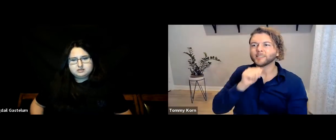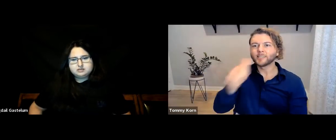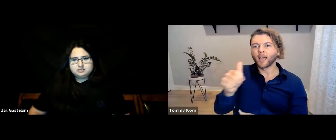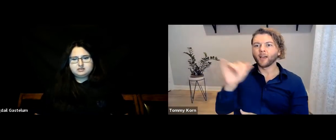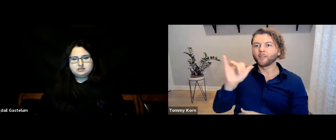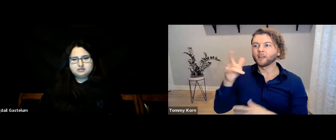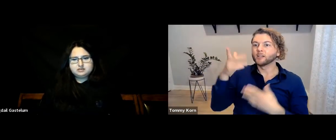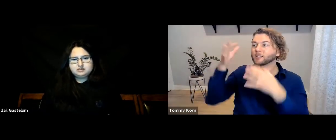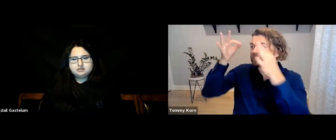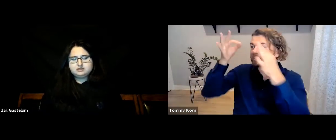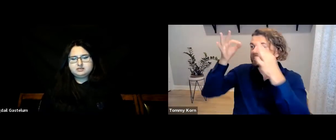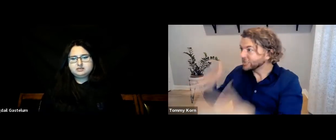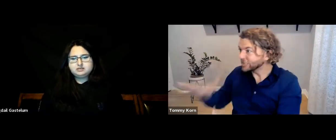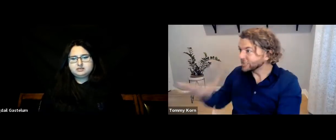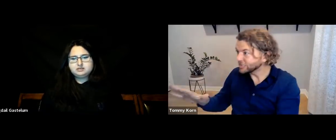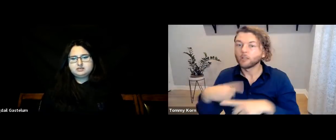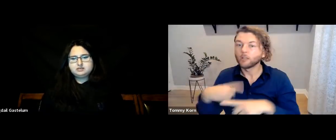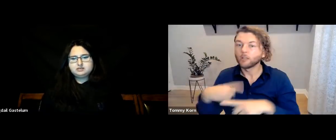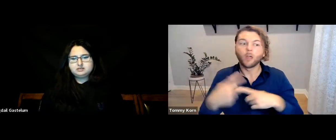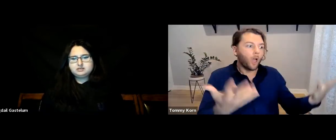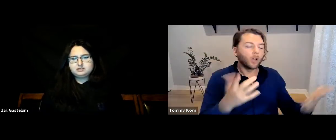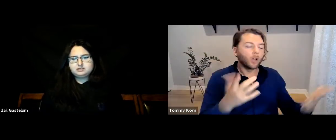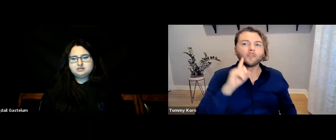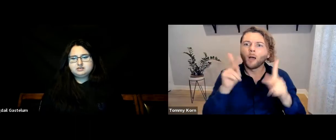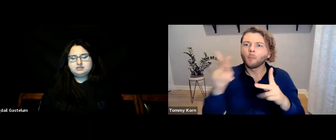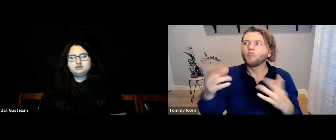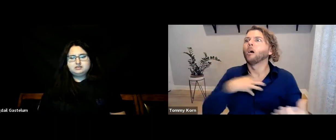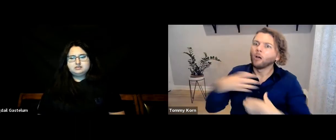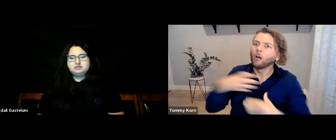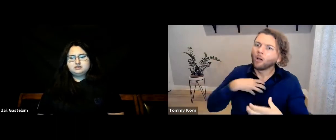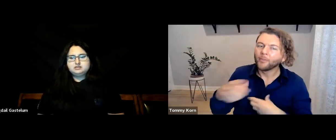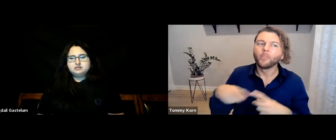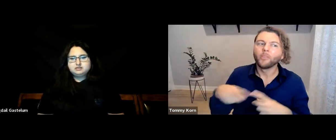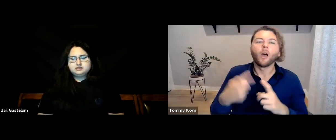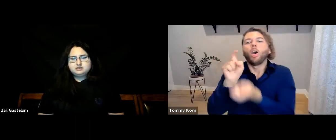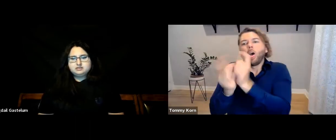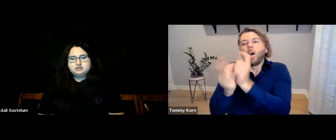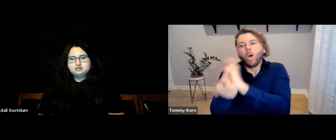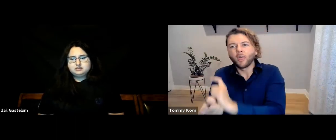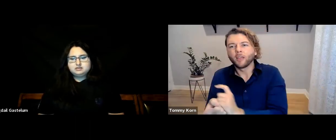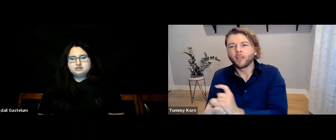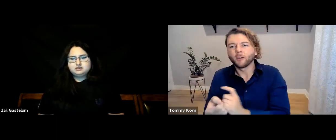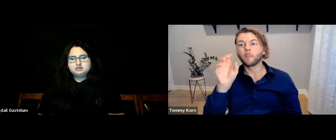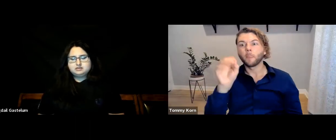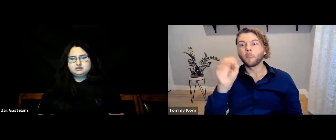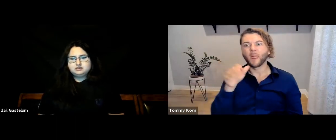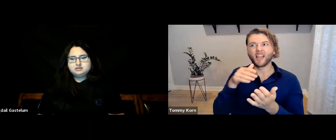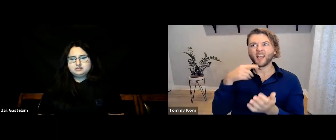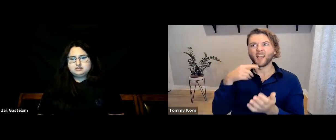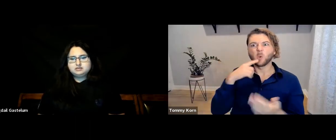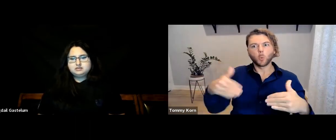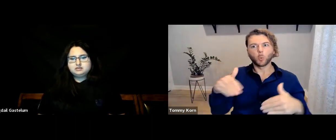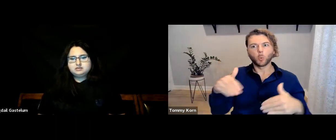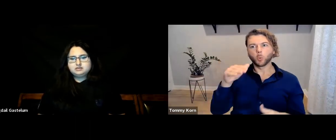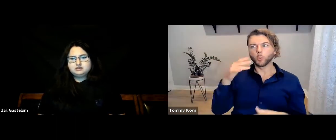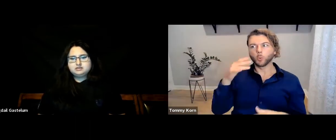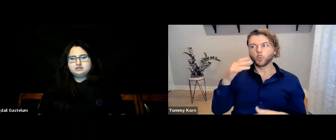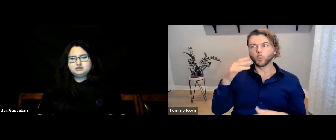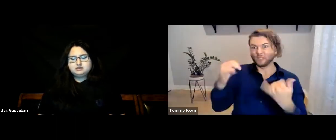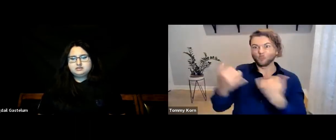Instead, they make a decision, then people need to complain and push for alterations after the fact.